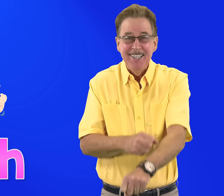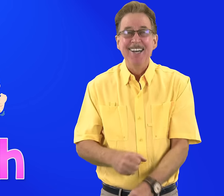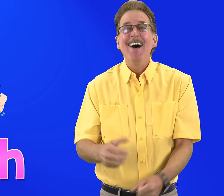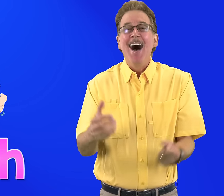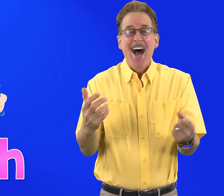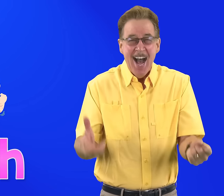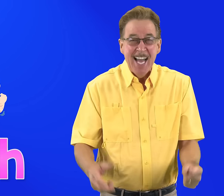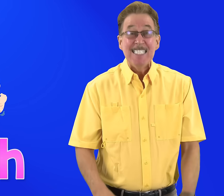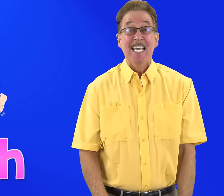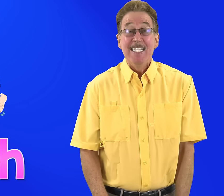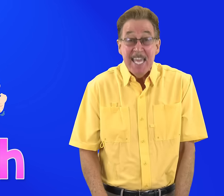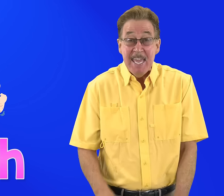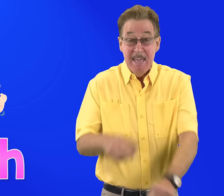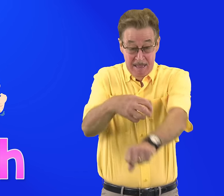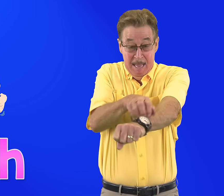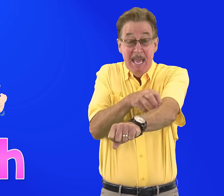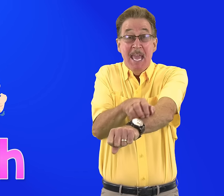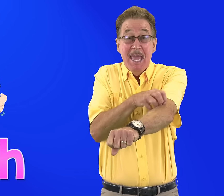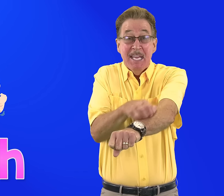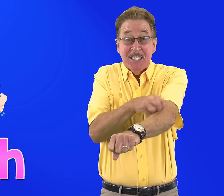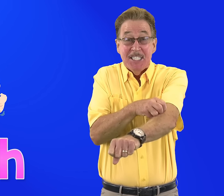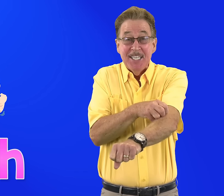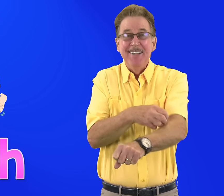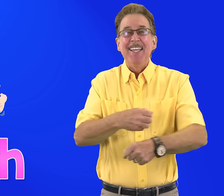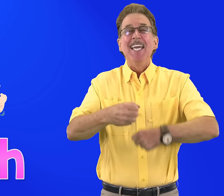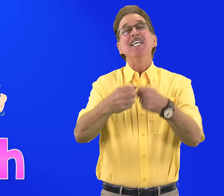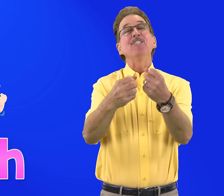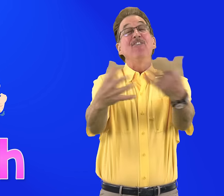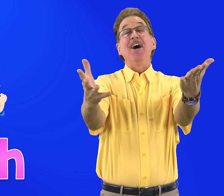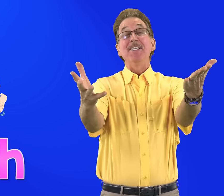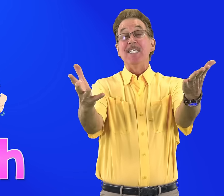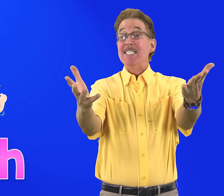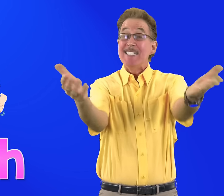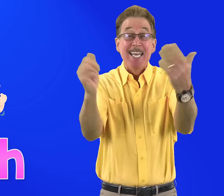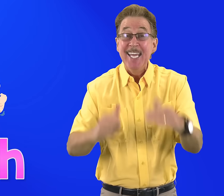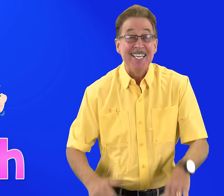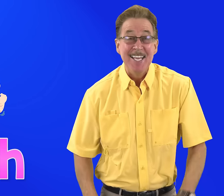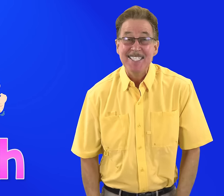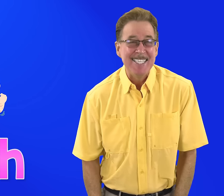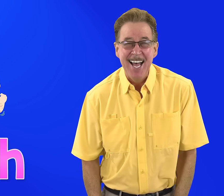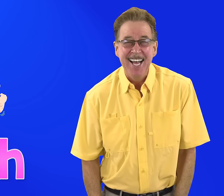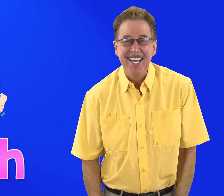I i says /i/ itch It's fun to sing and sign